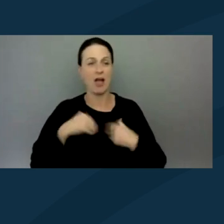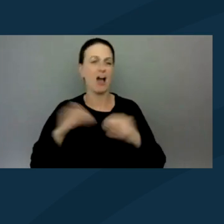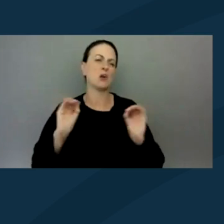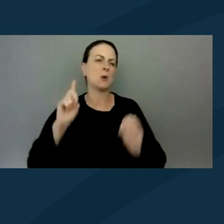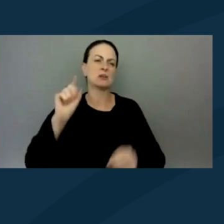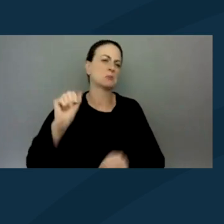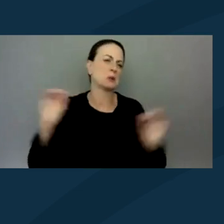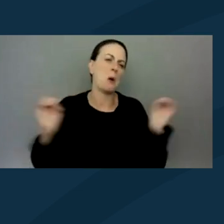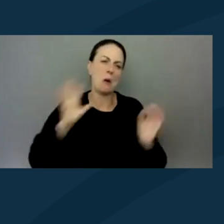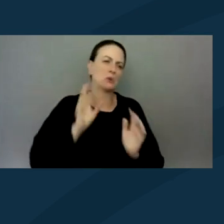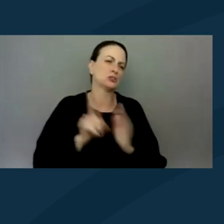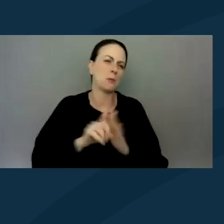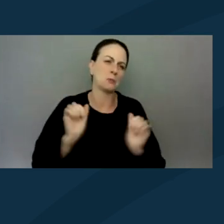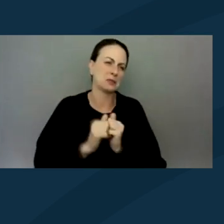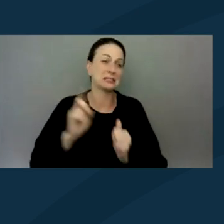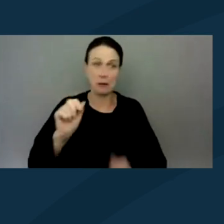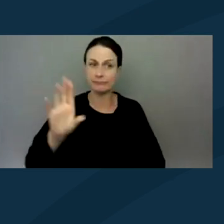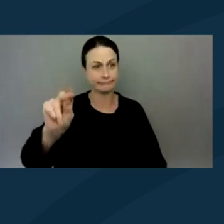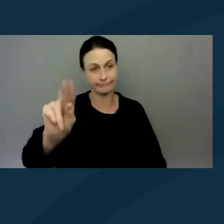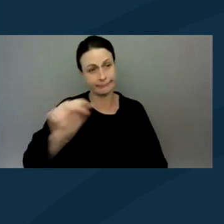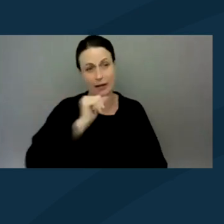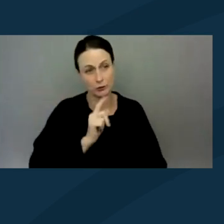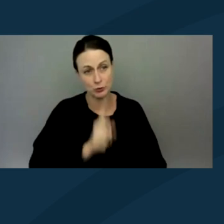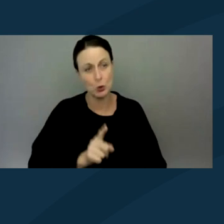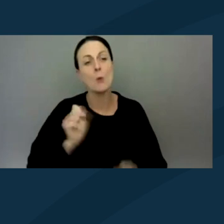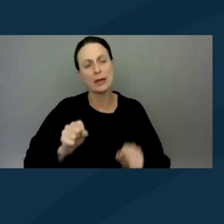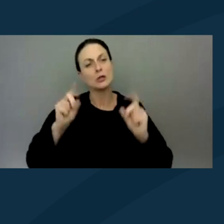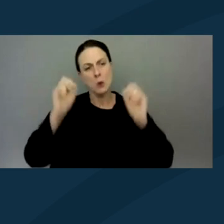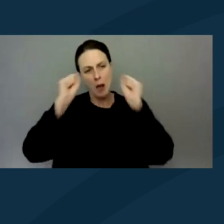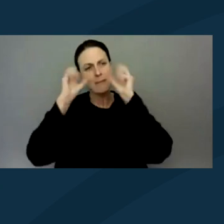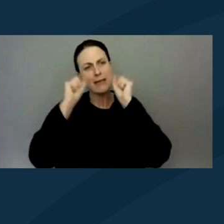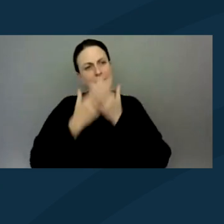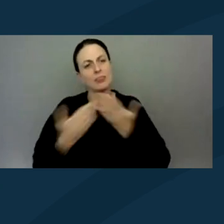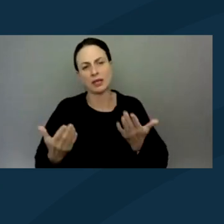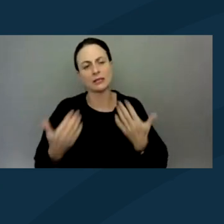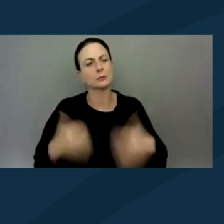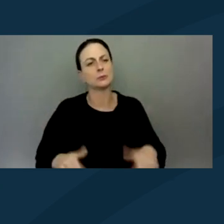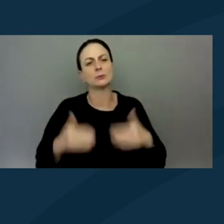And so we can do some amazing things. There is such amazing strengths